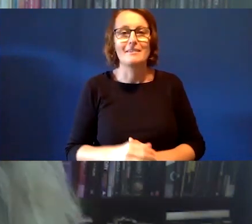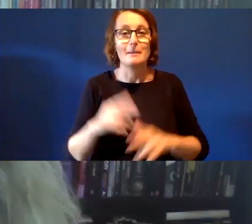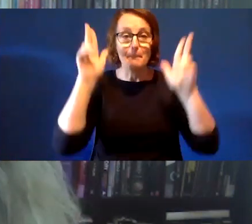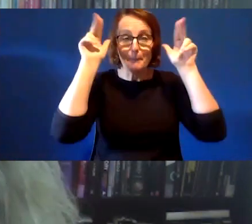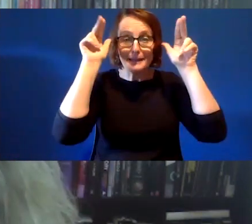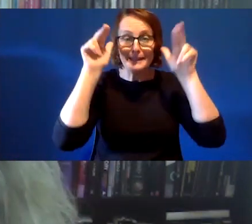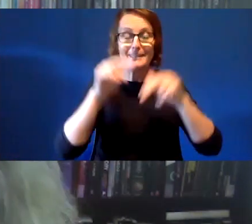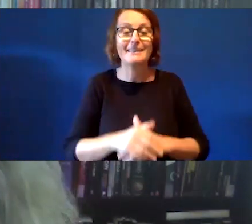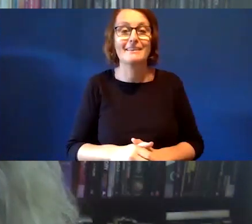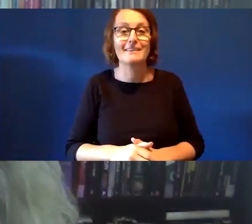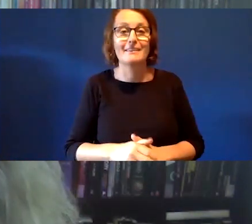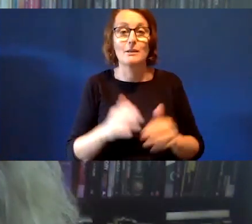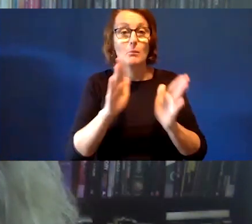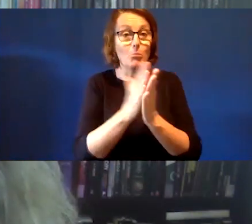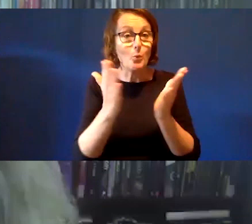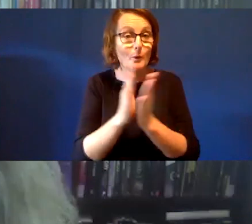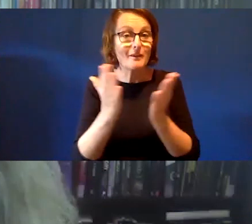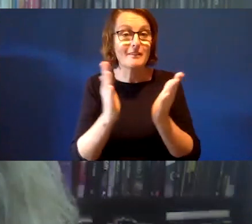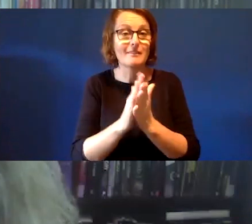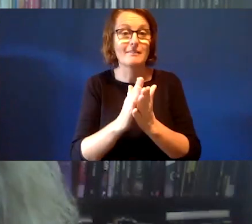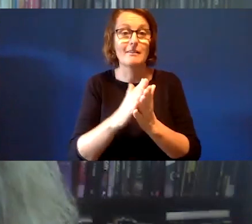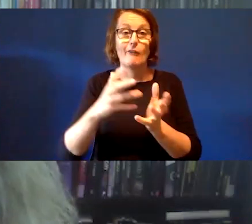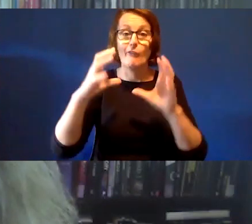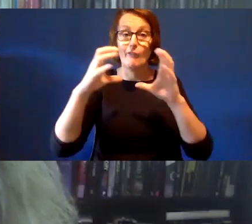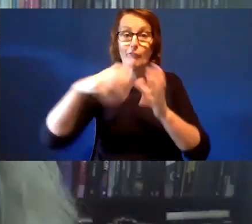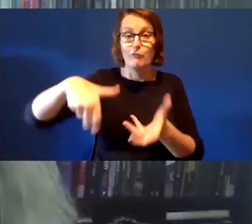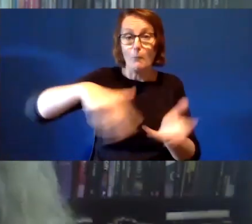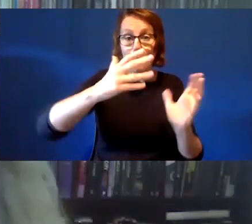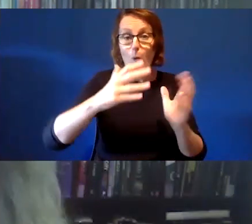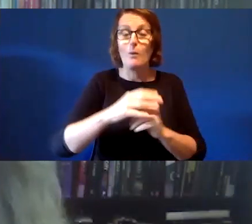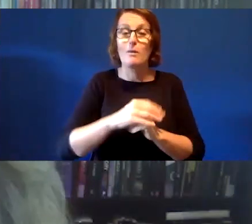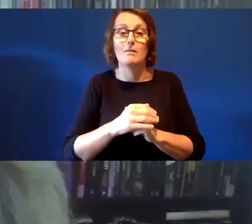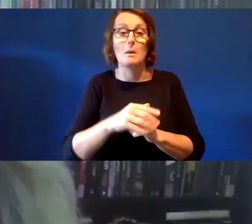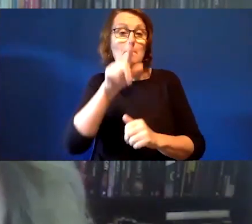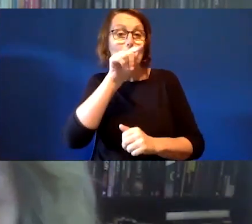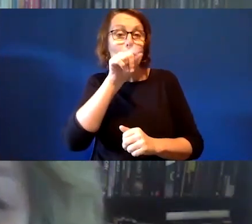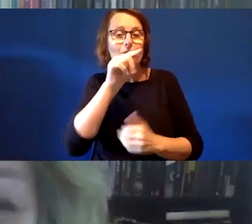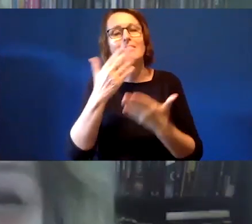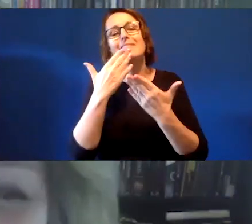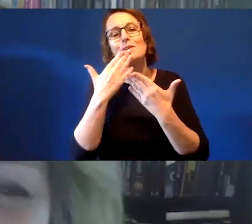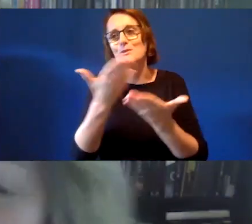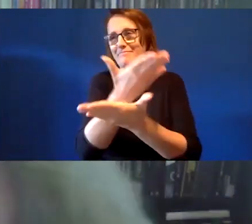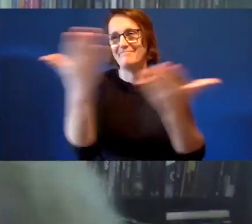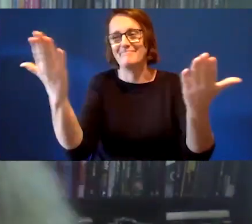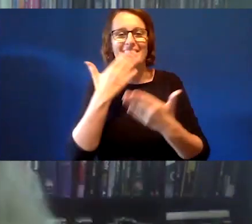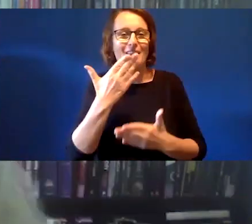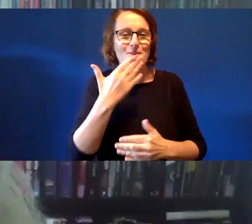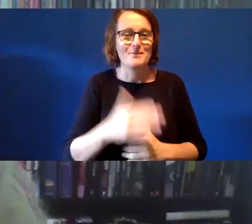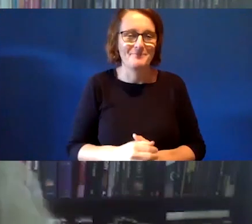Books. Footballs and birds. Thank you, everybody. OK.